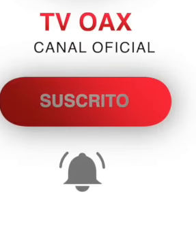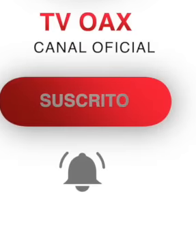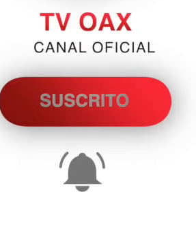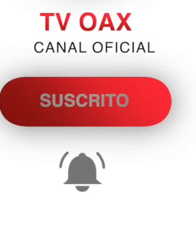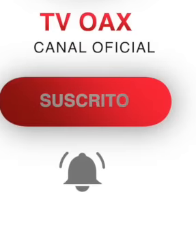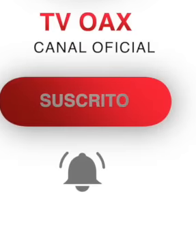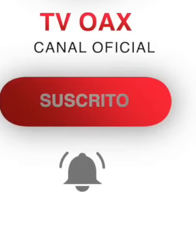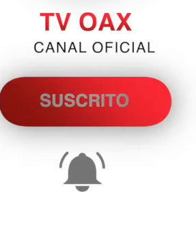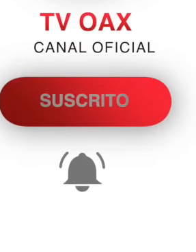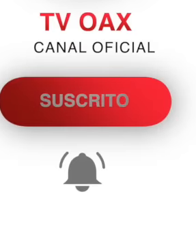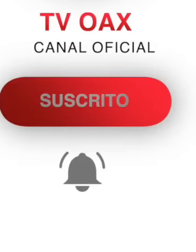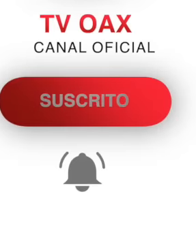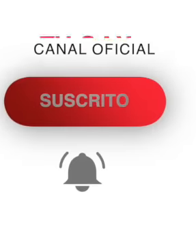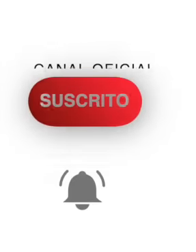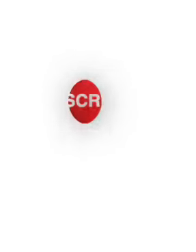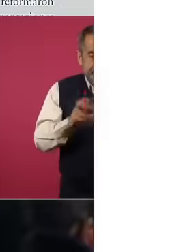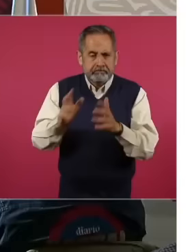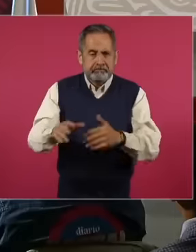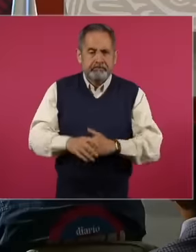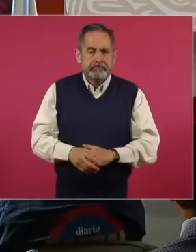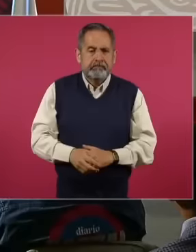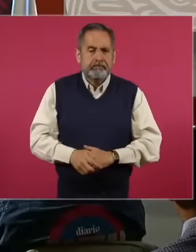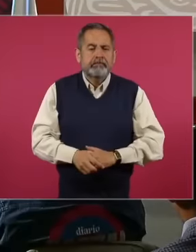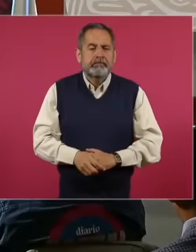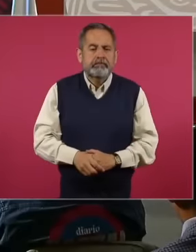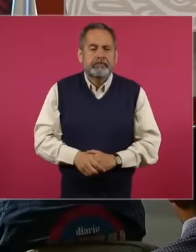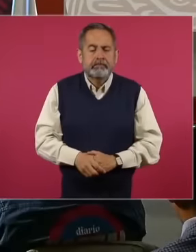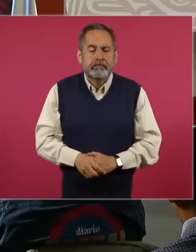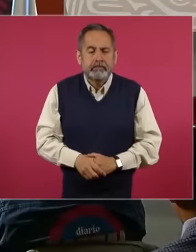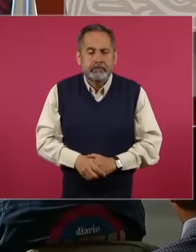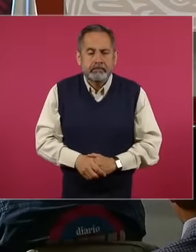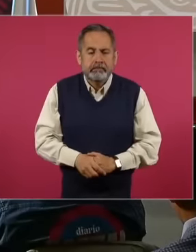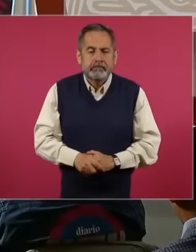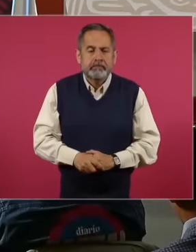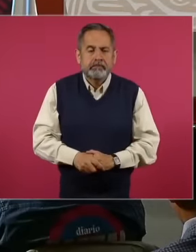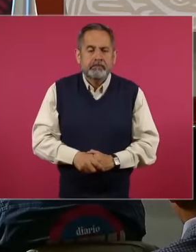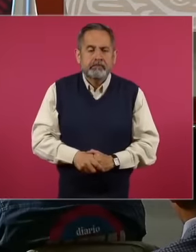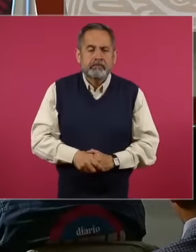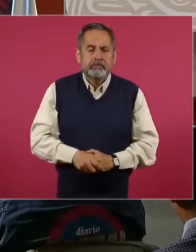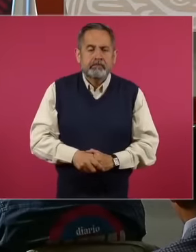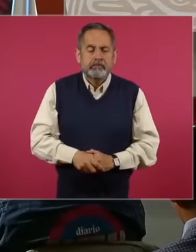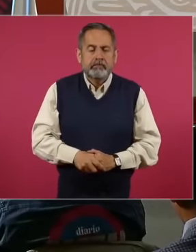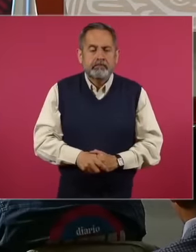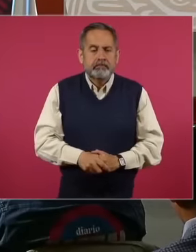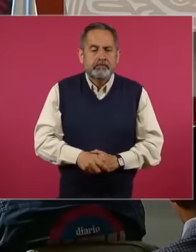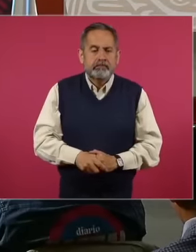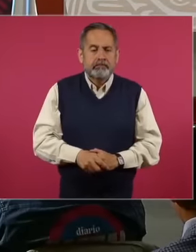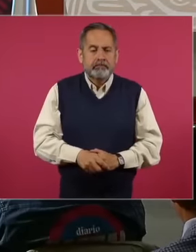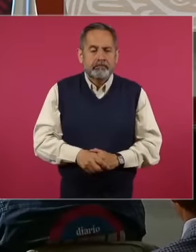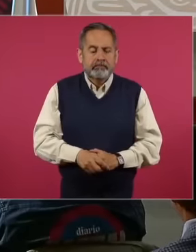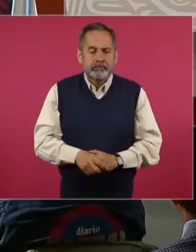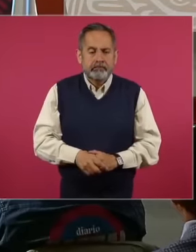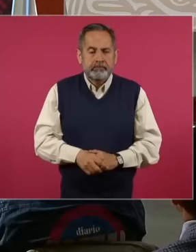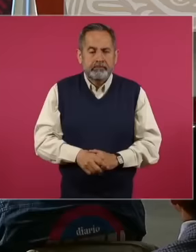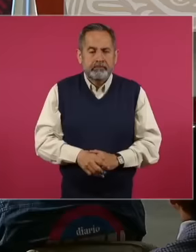we corrected this